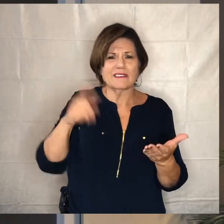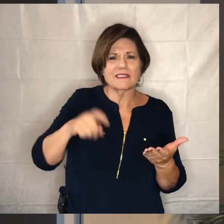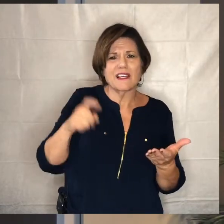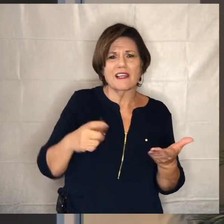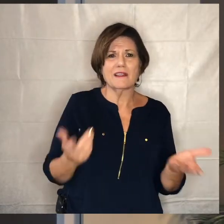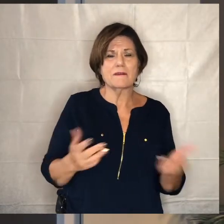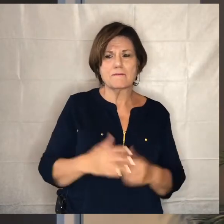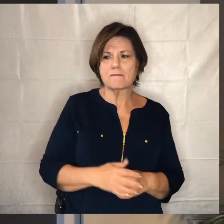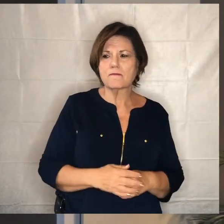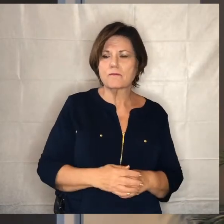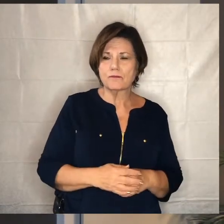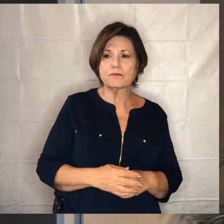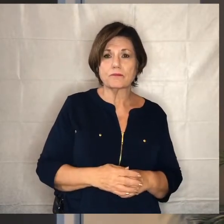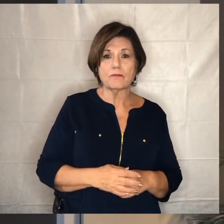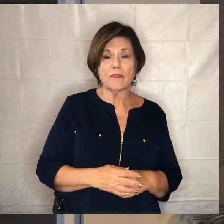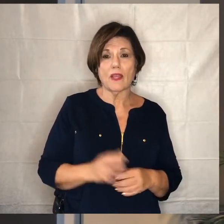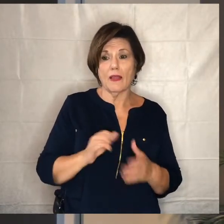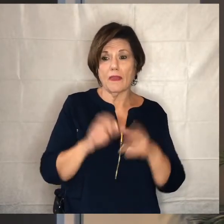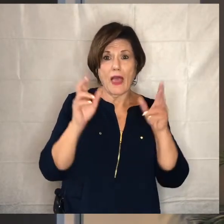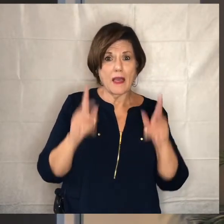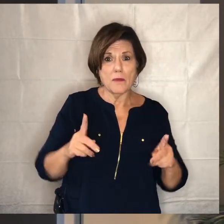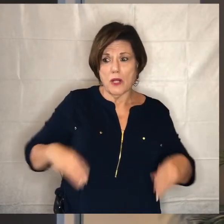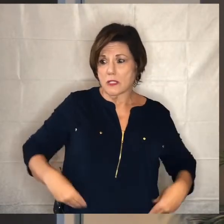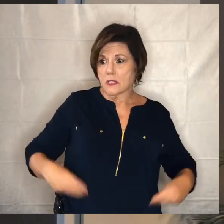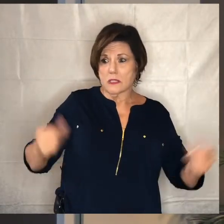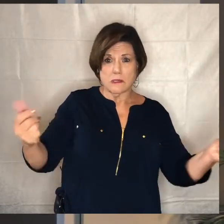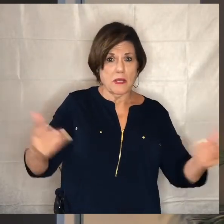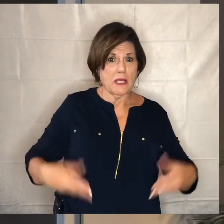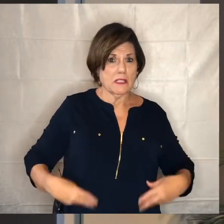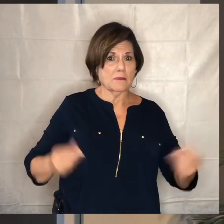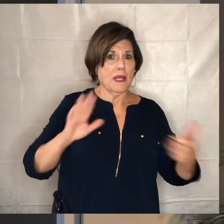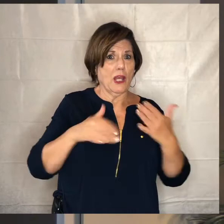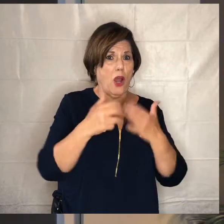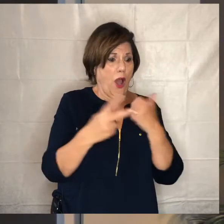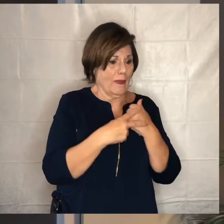rather than that person sort of spending all the savings they may have gotten